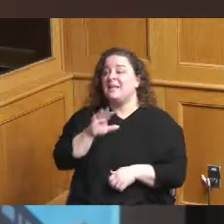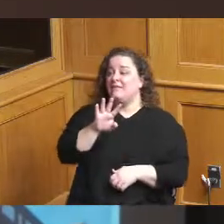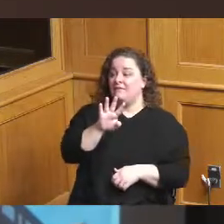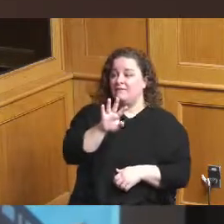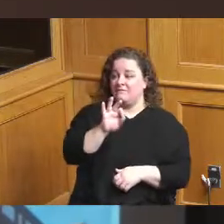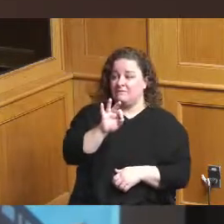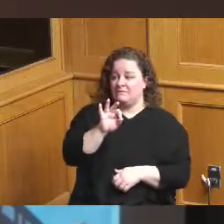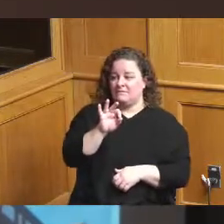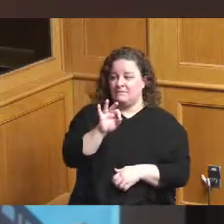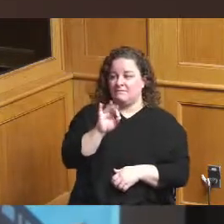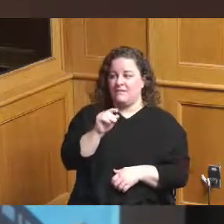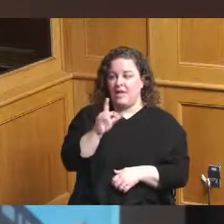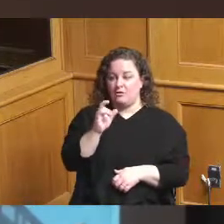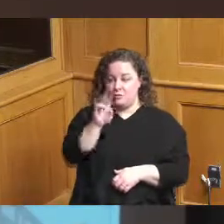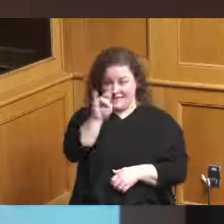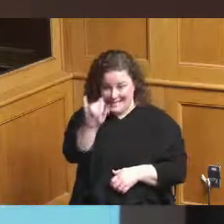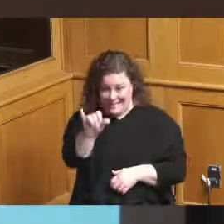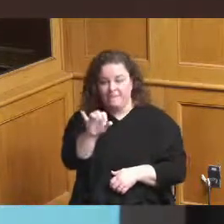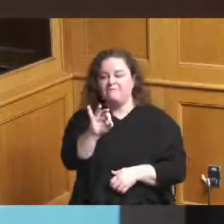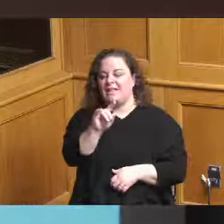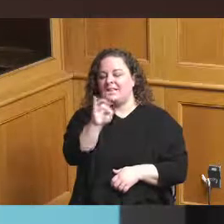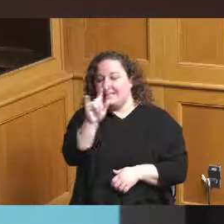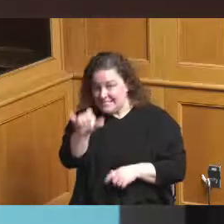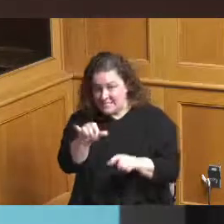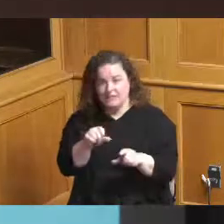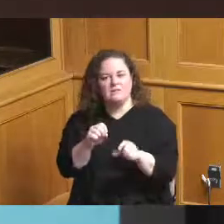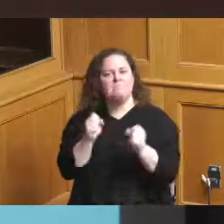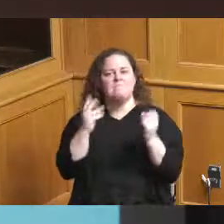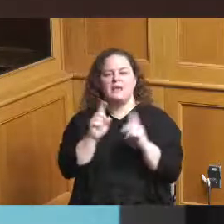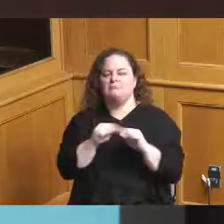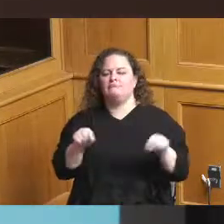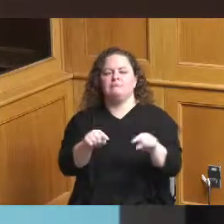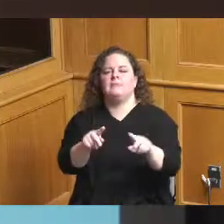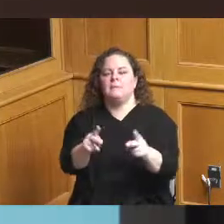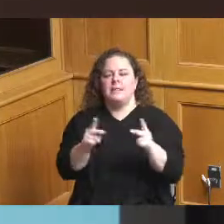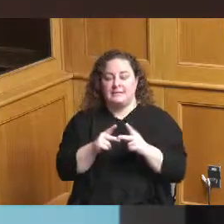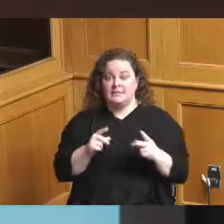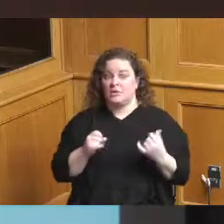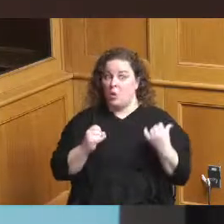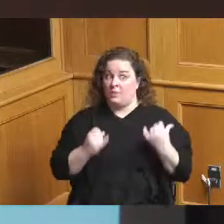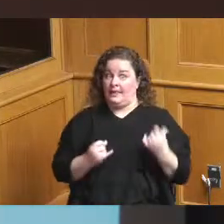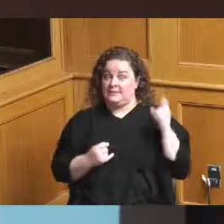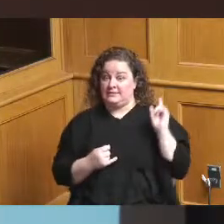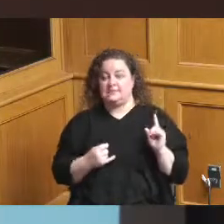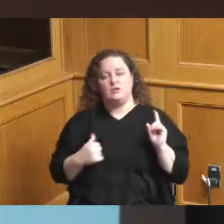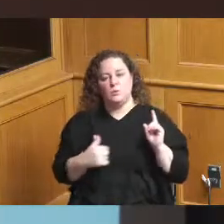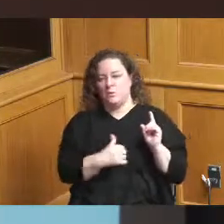at fourth and race and and the old Macy's this is something that we feel very passionate about